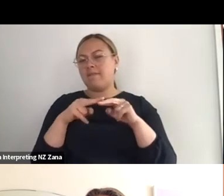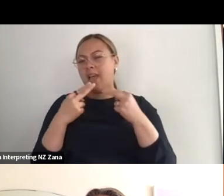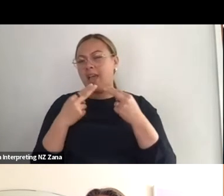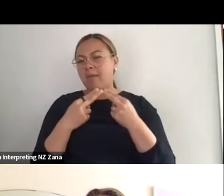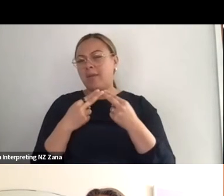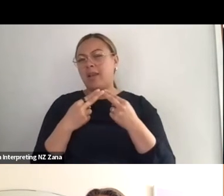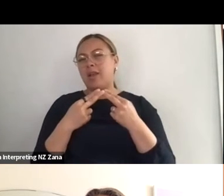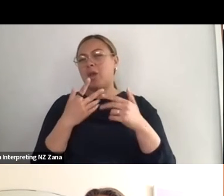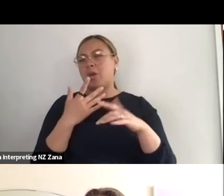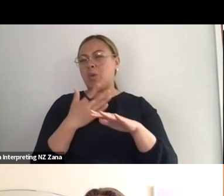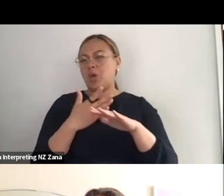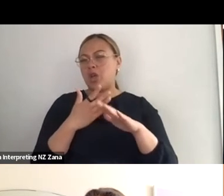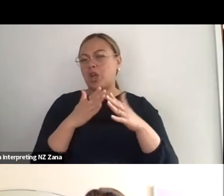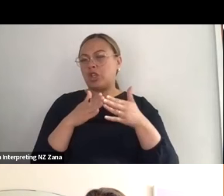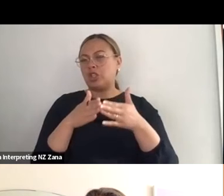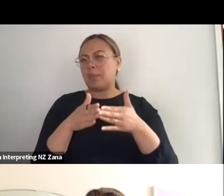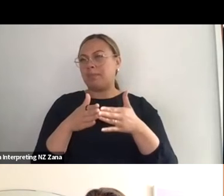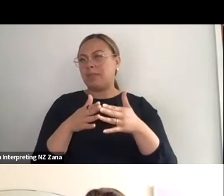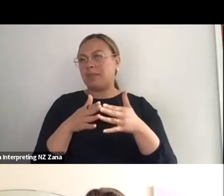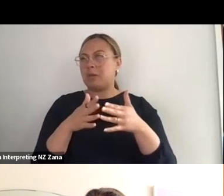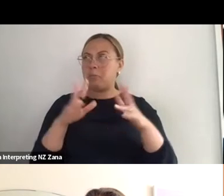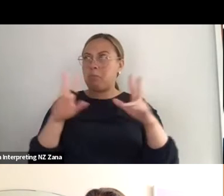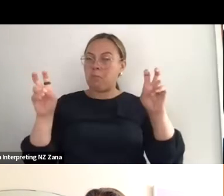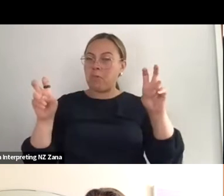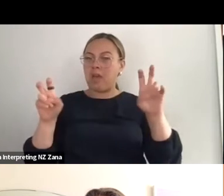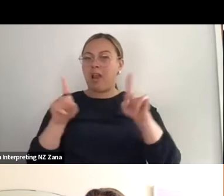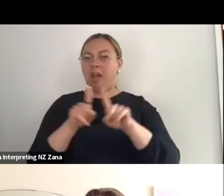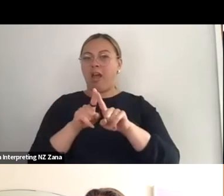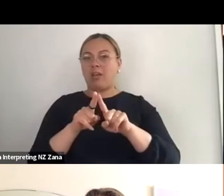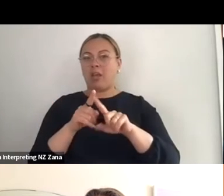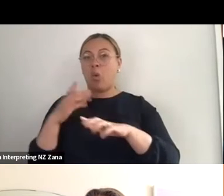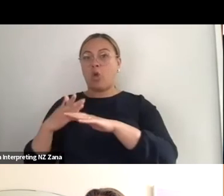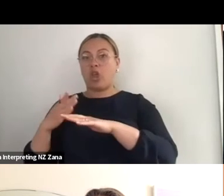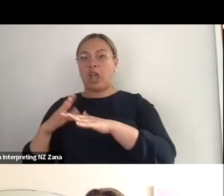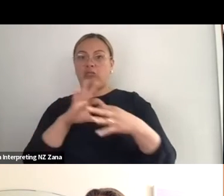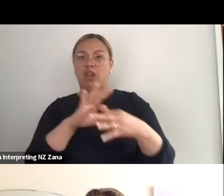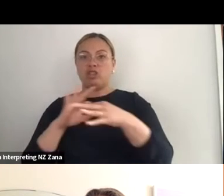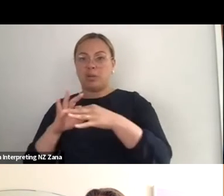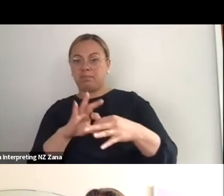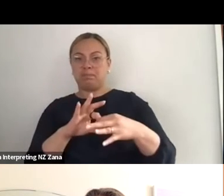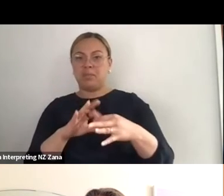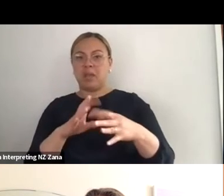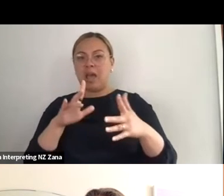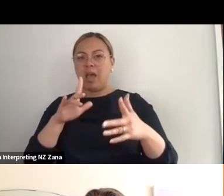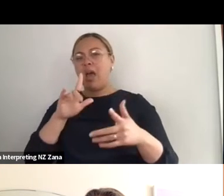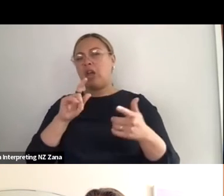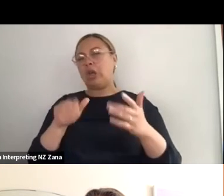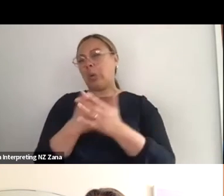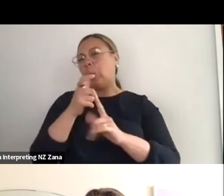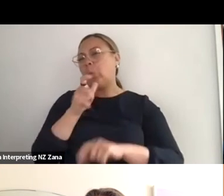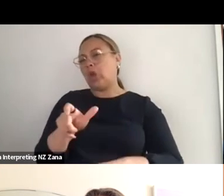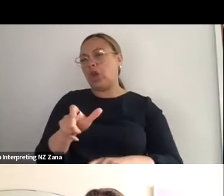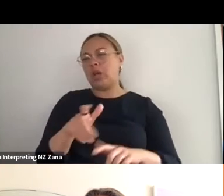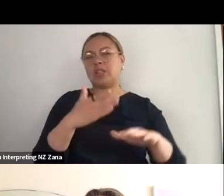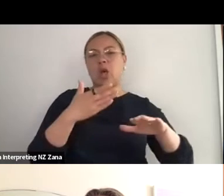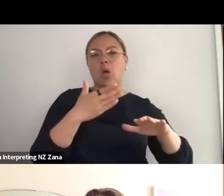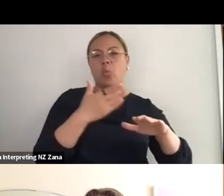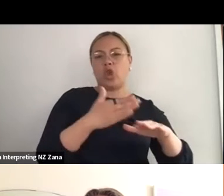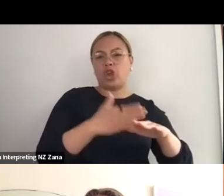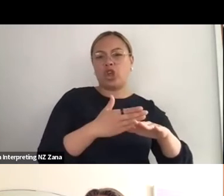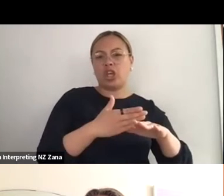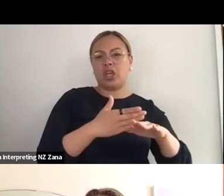I guess that's kind of what I have with a lot of people because yeah it's very - yeah I like